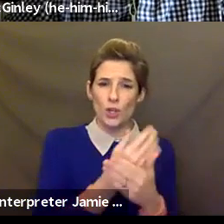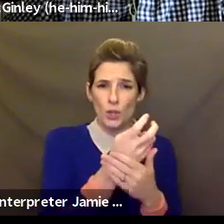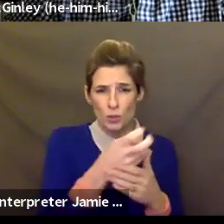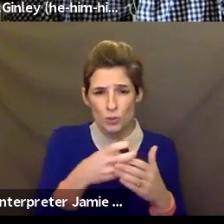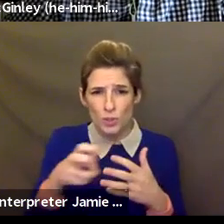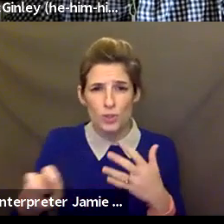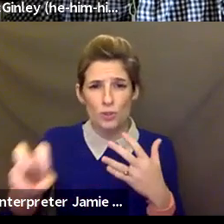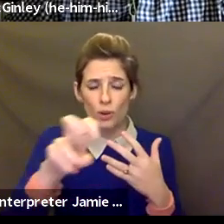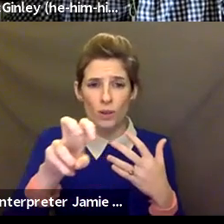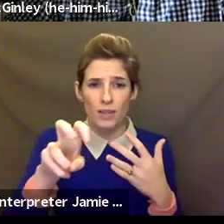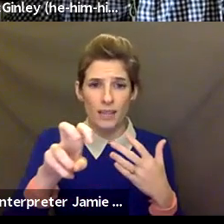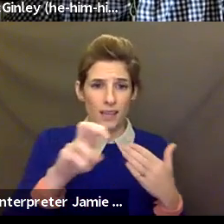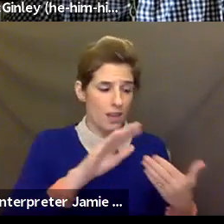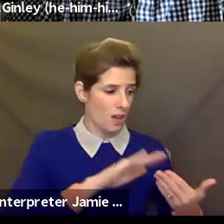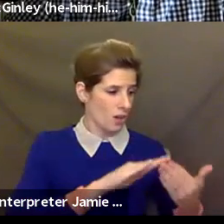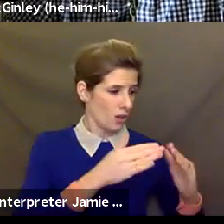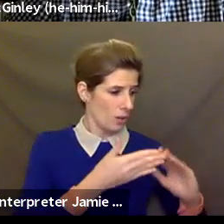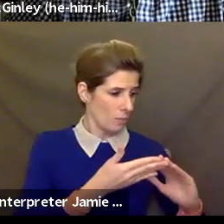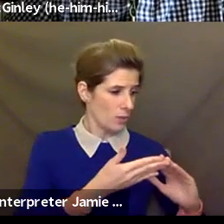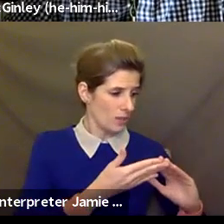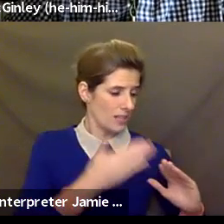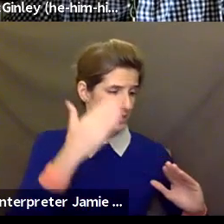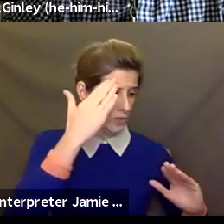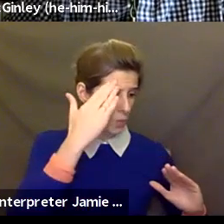think about the role of arts education and communities and